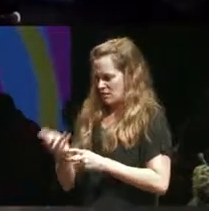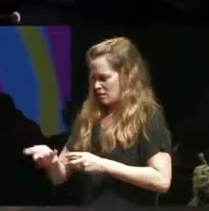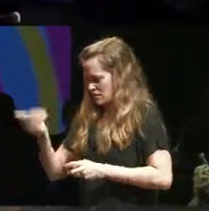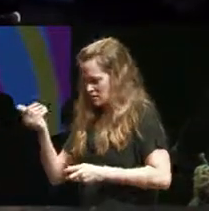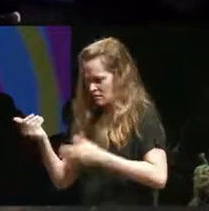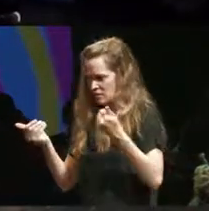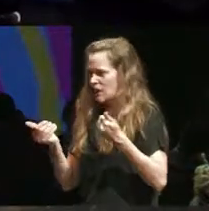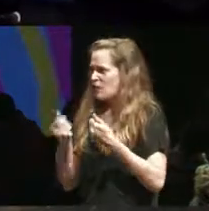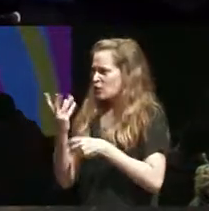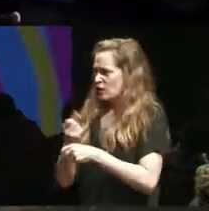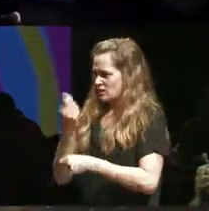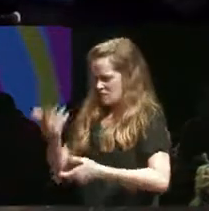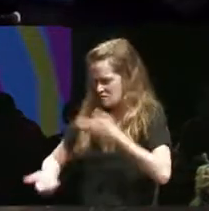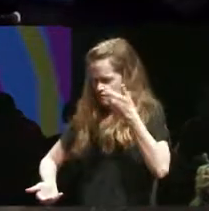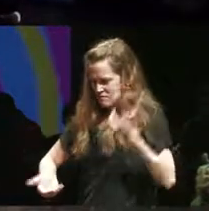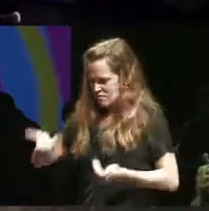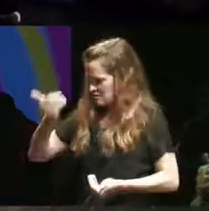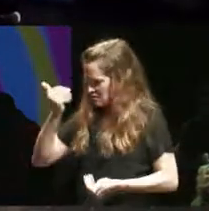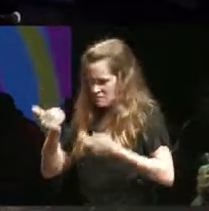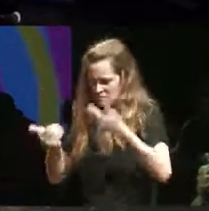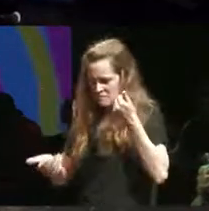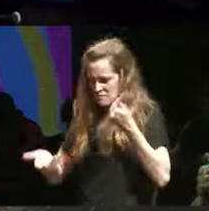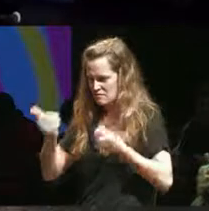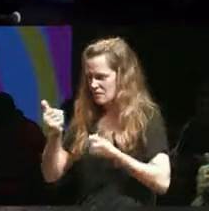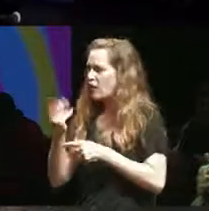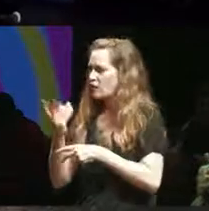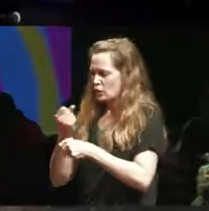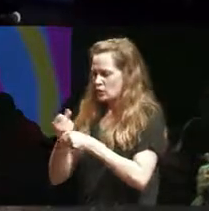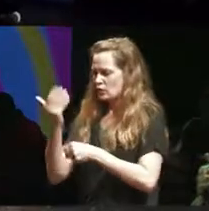meltdown a few years ago about I to a certain extent internalized since